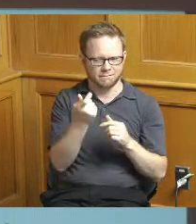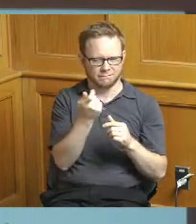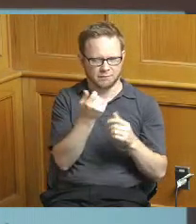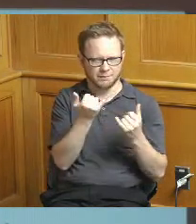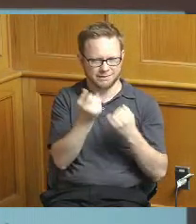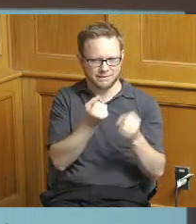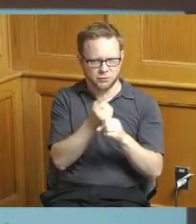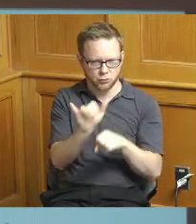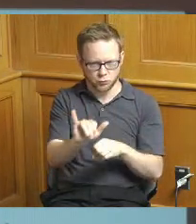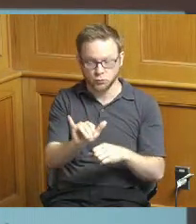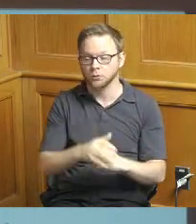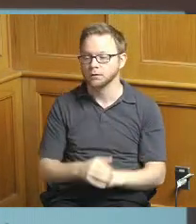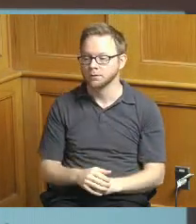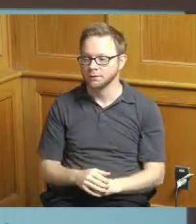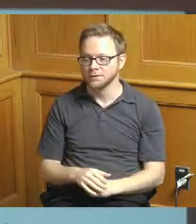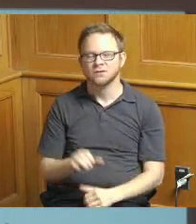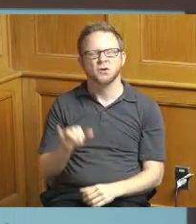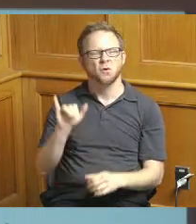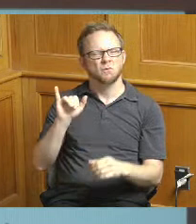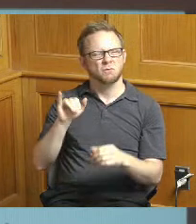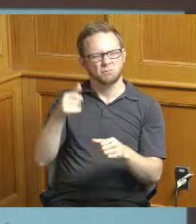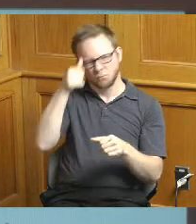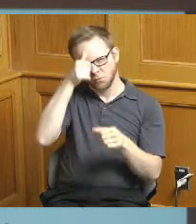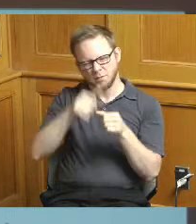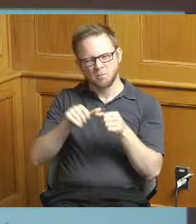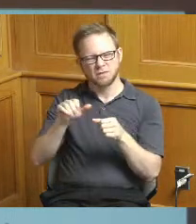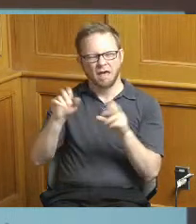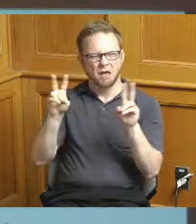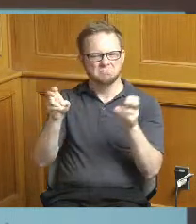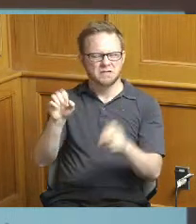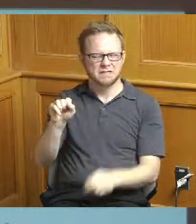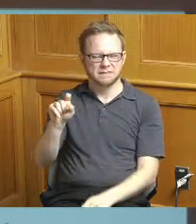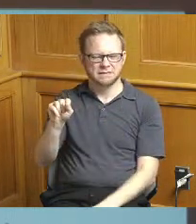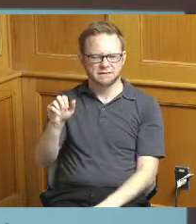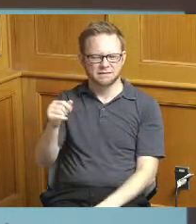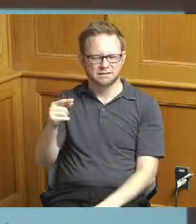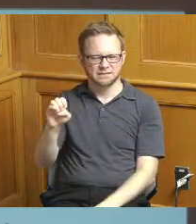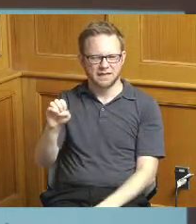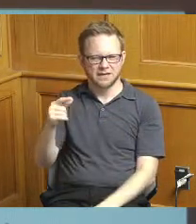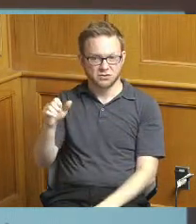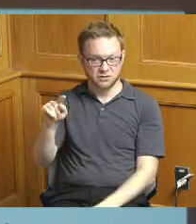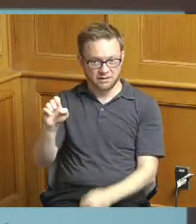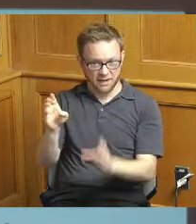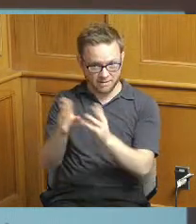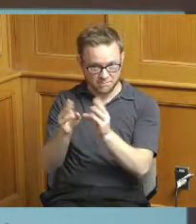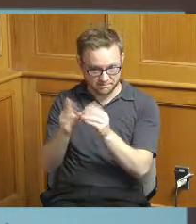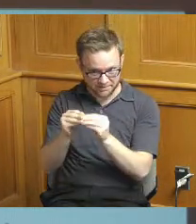and of those stage gates I was explaining so we completed 65 of those in 21. so that's part of you